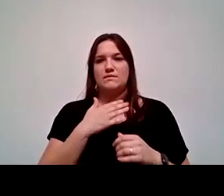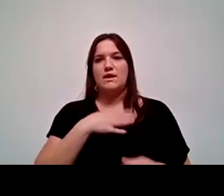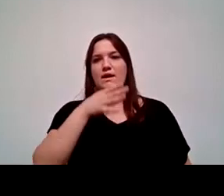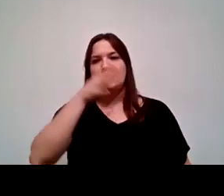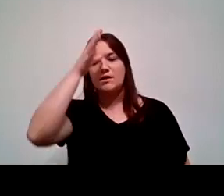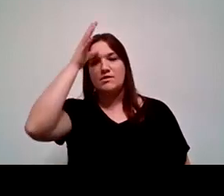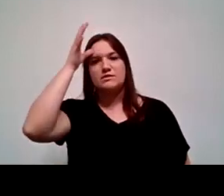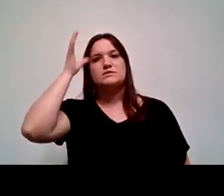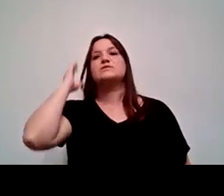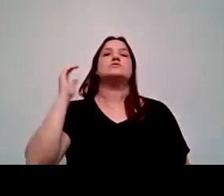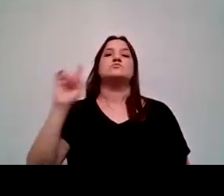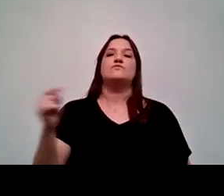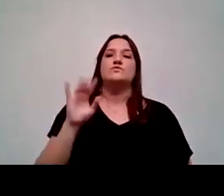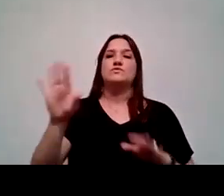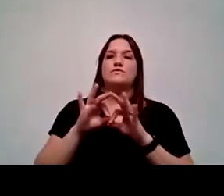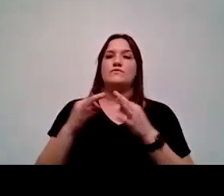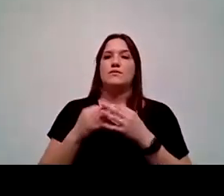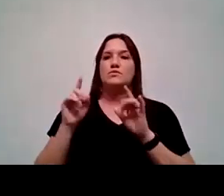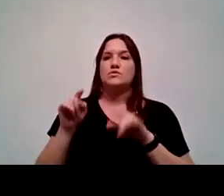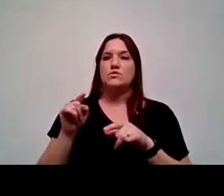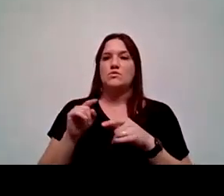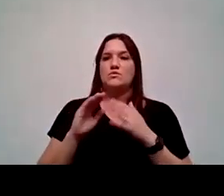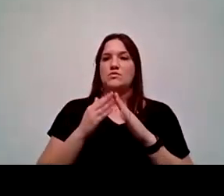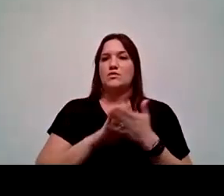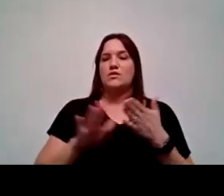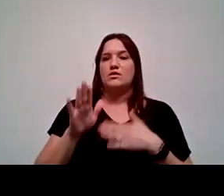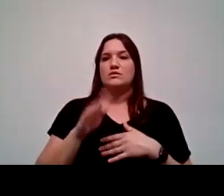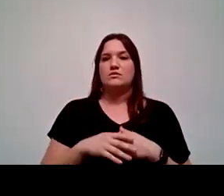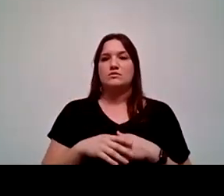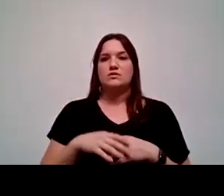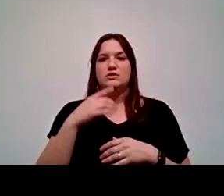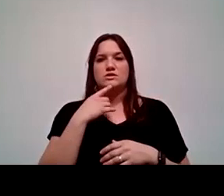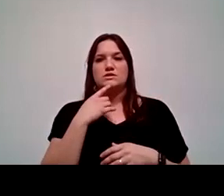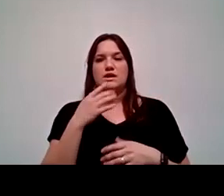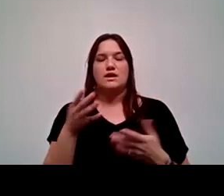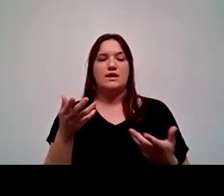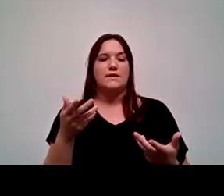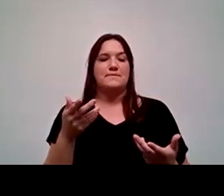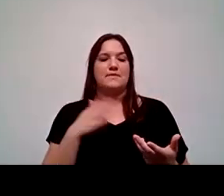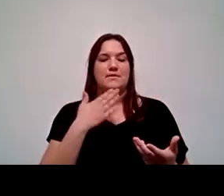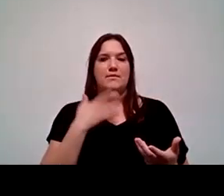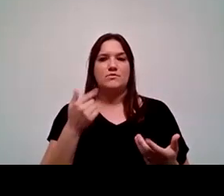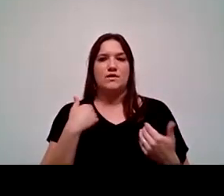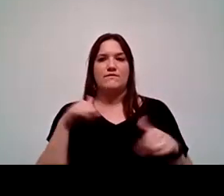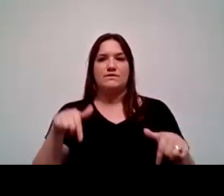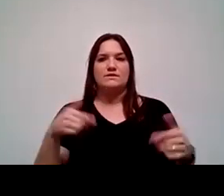because she was the first in her family to go to a community college, and she told me, you know, I'm glad you're having this for parents,